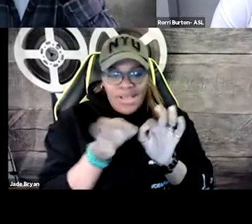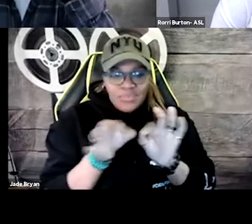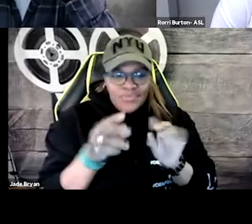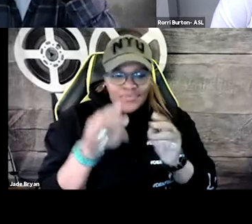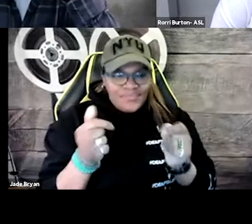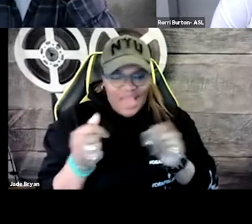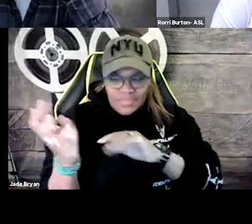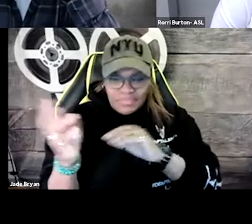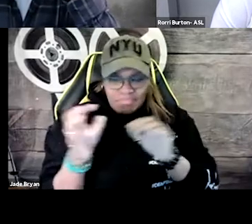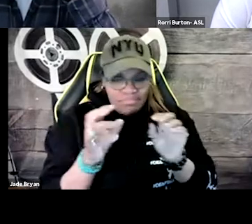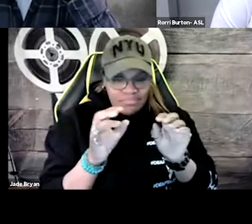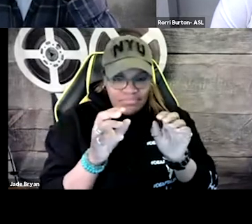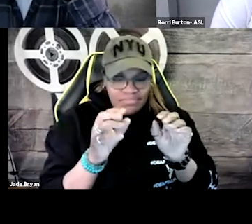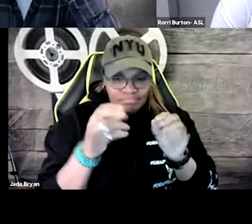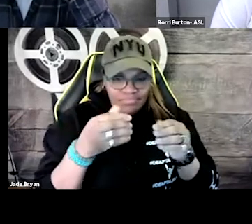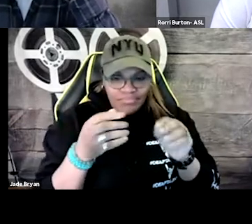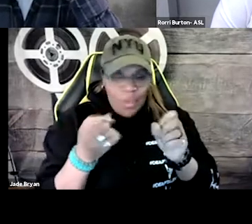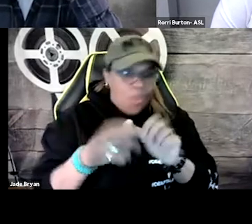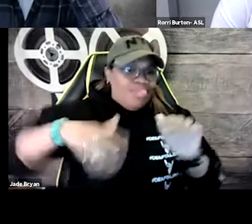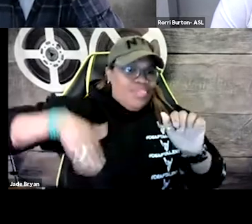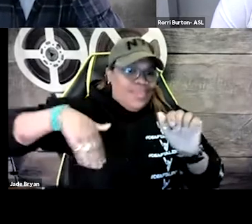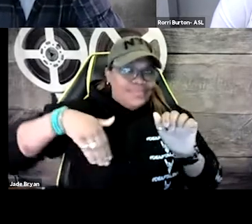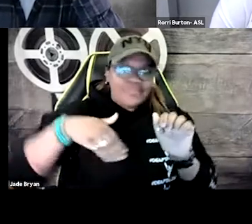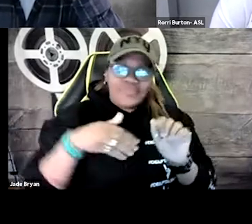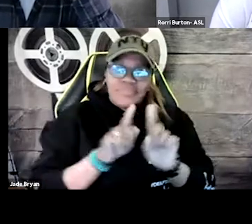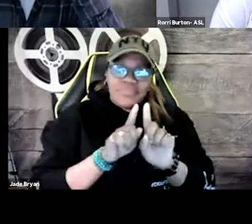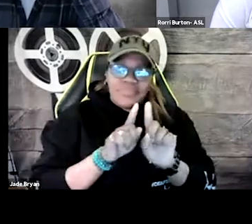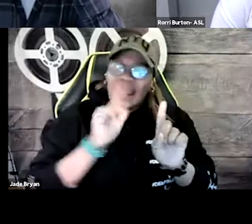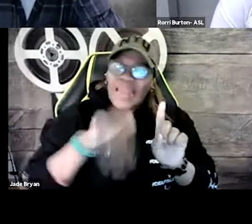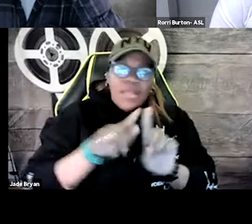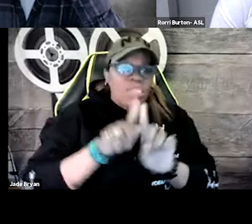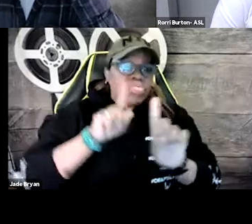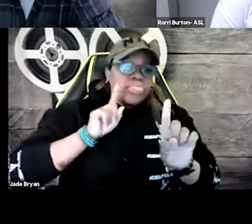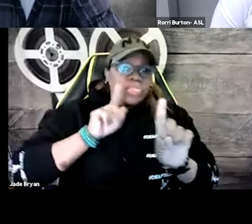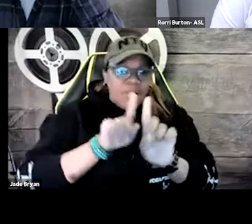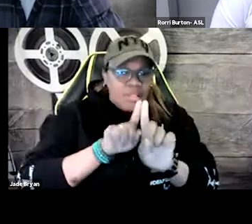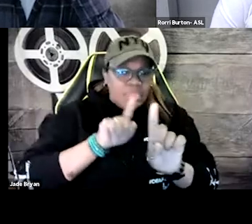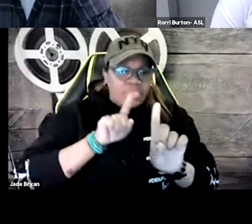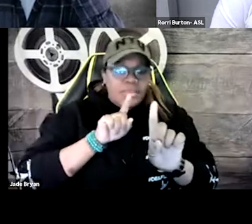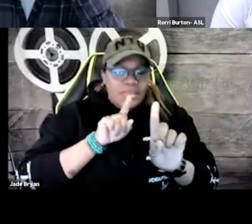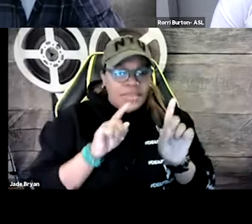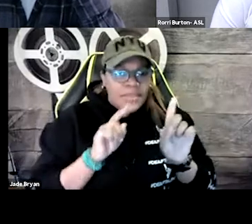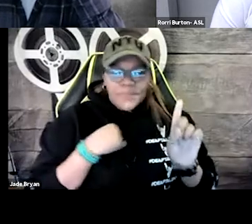on occasion the caption comes in super fast or it's not late,